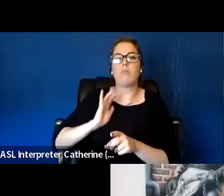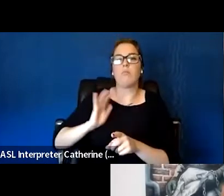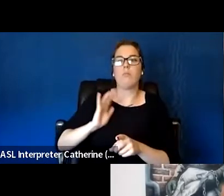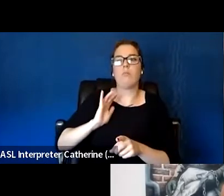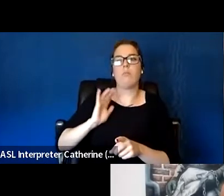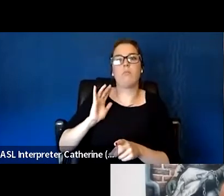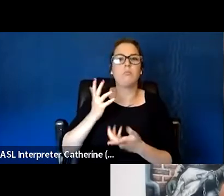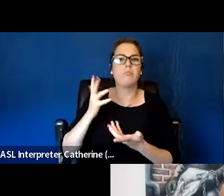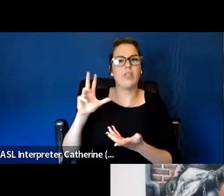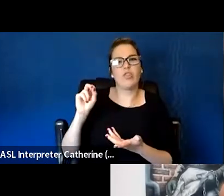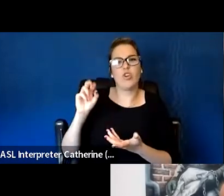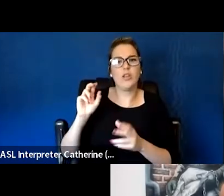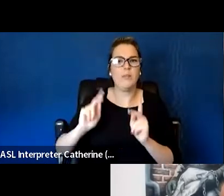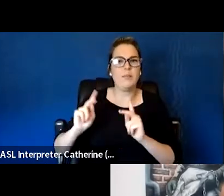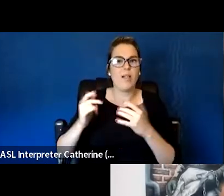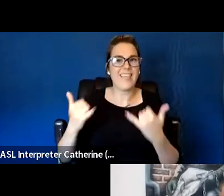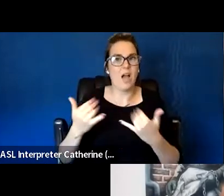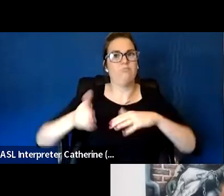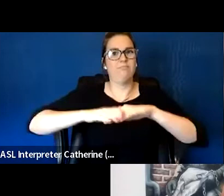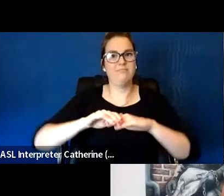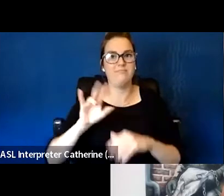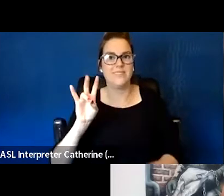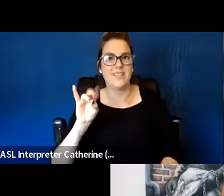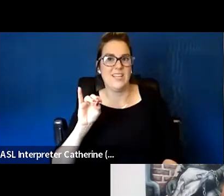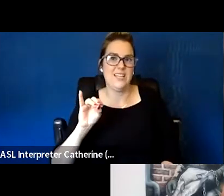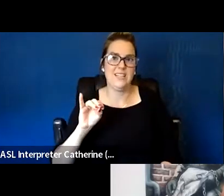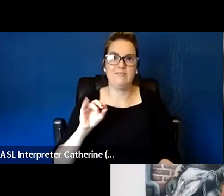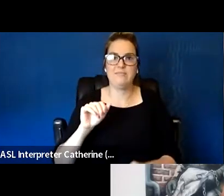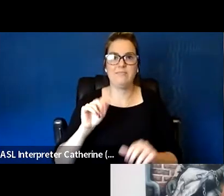I think a lot of that has to do with not providing